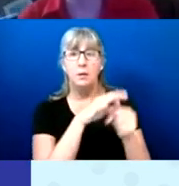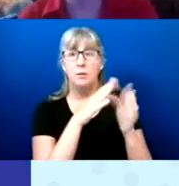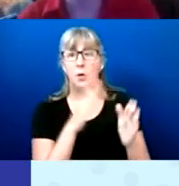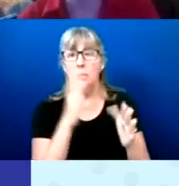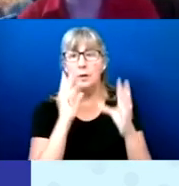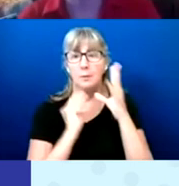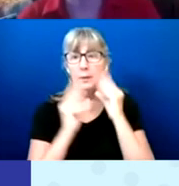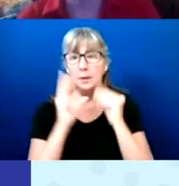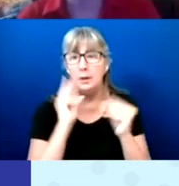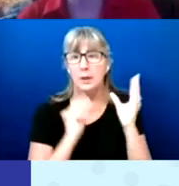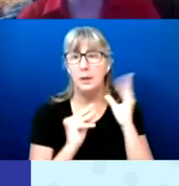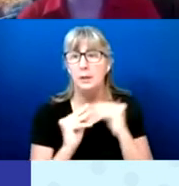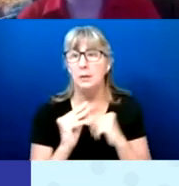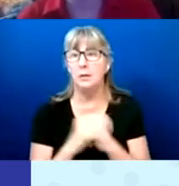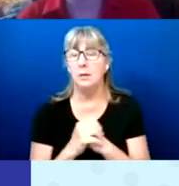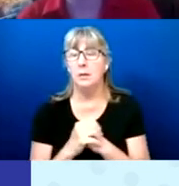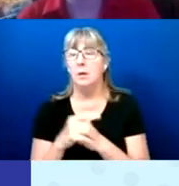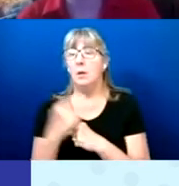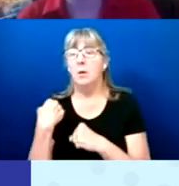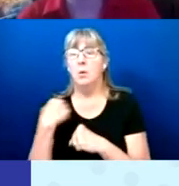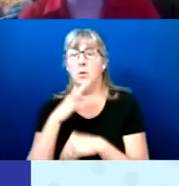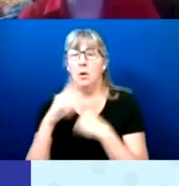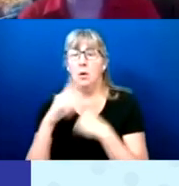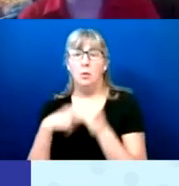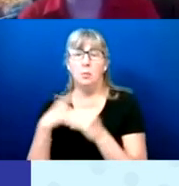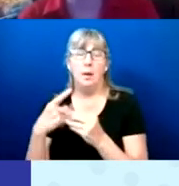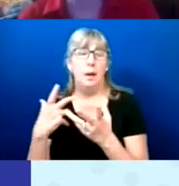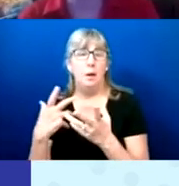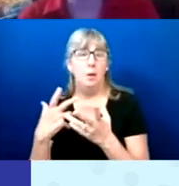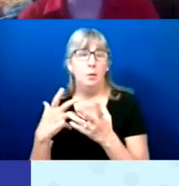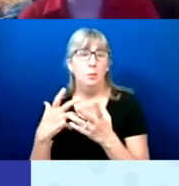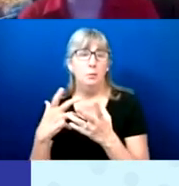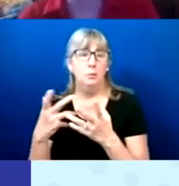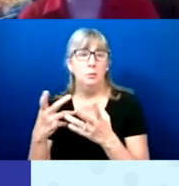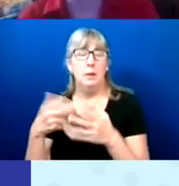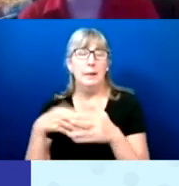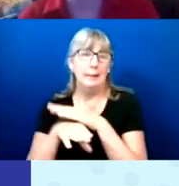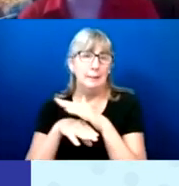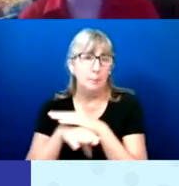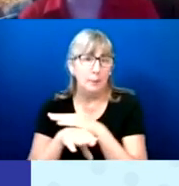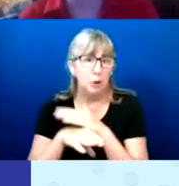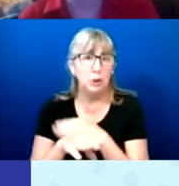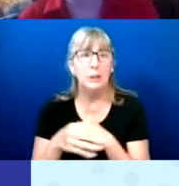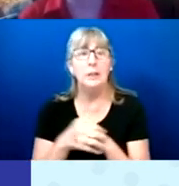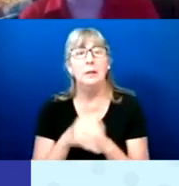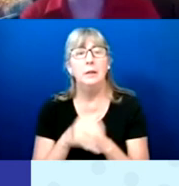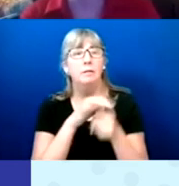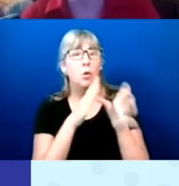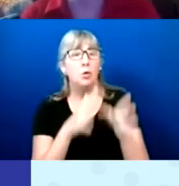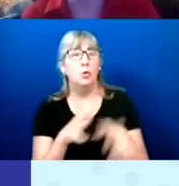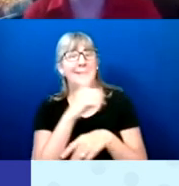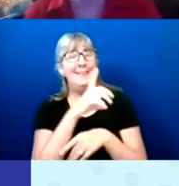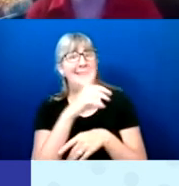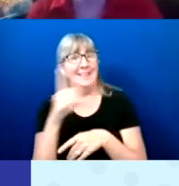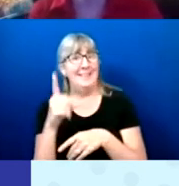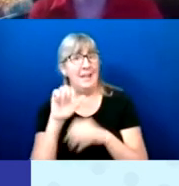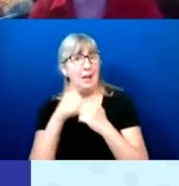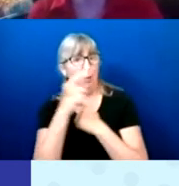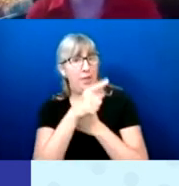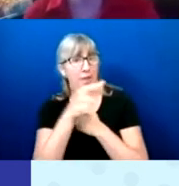We talk about polling center accessibility. How voters with DD actually did vote for 2020.